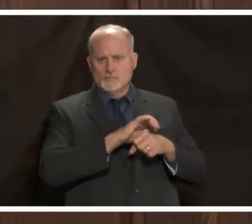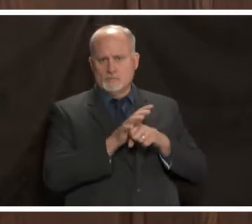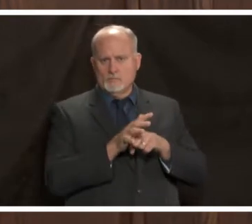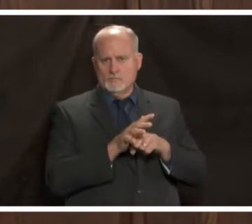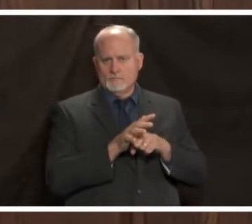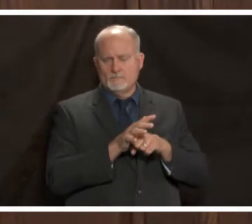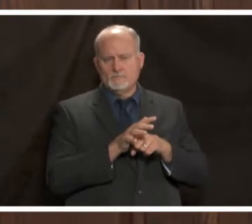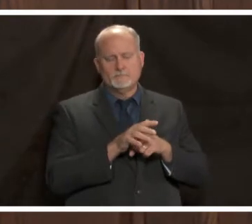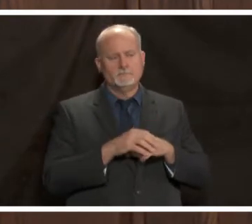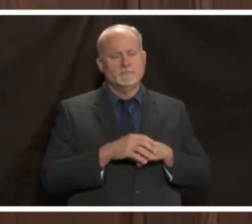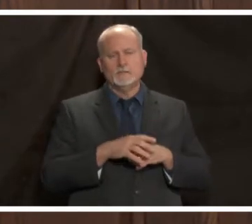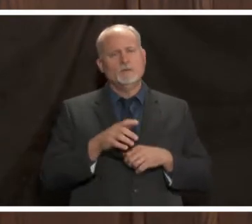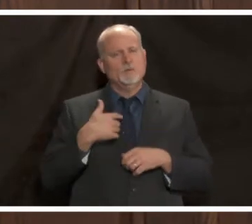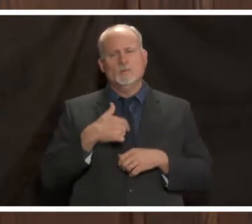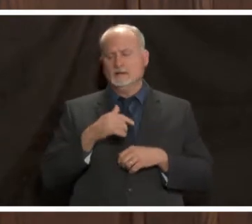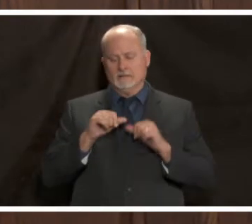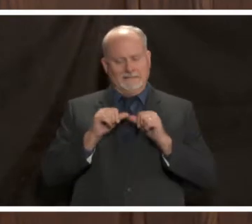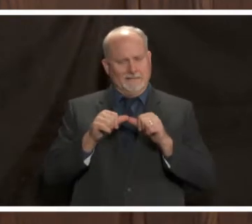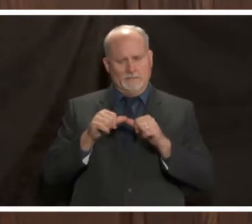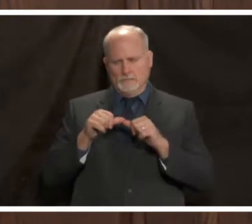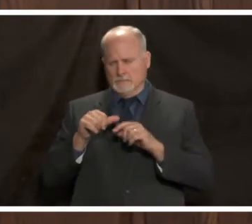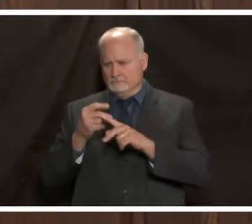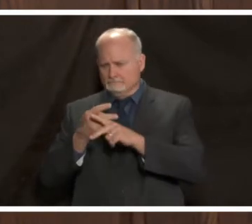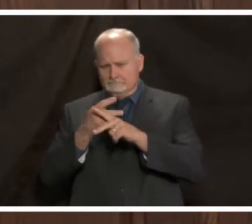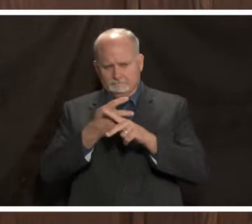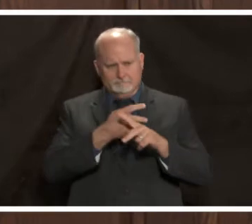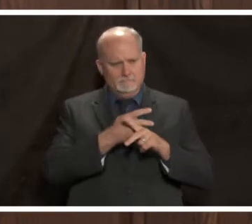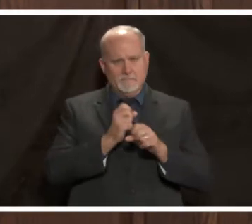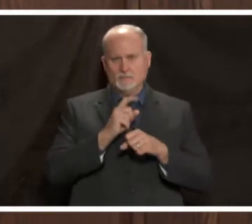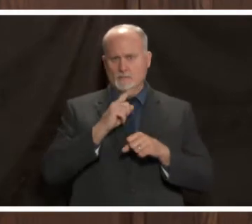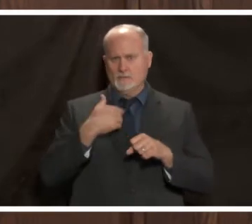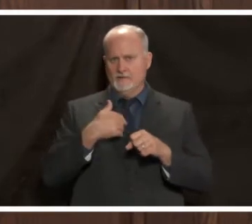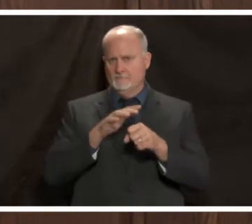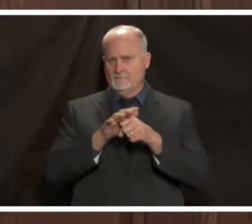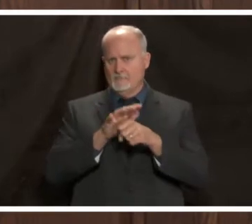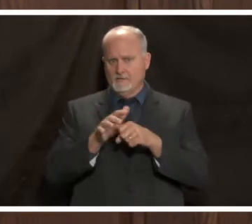that we continue to do today to make sure that we have the care provided that you need